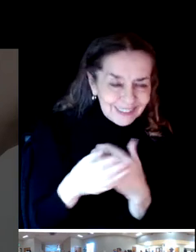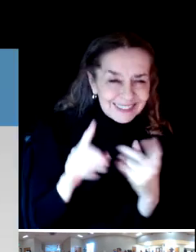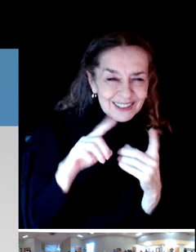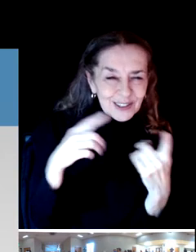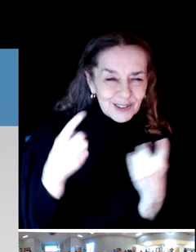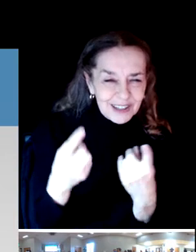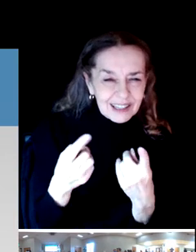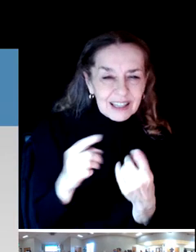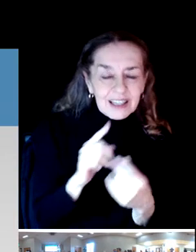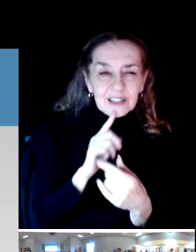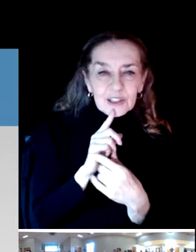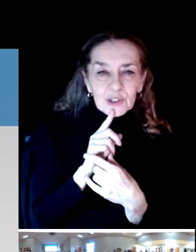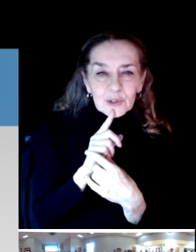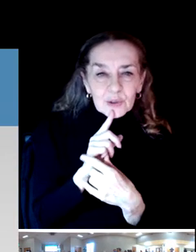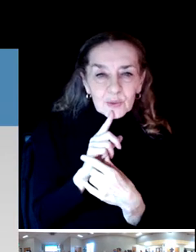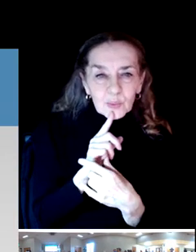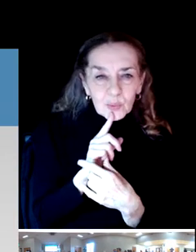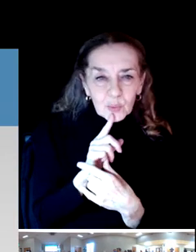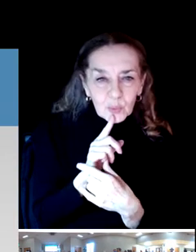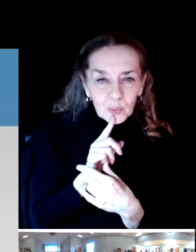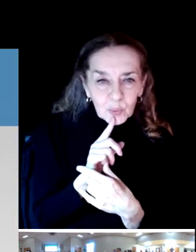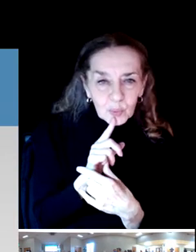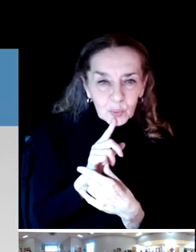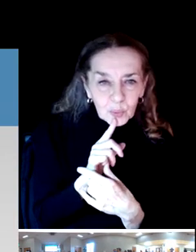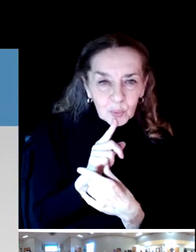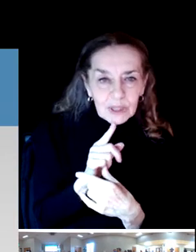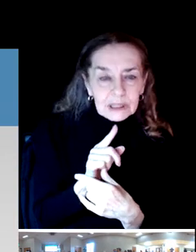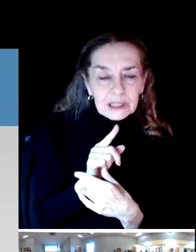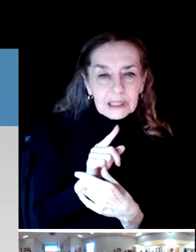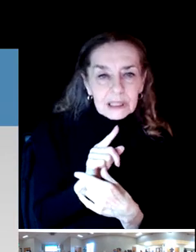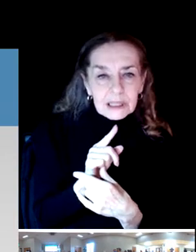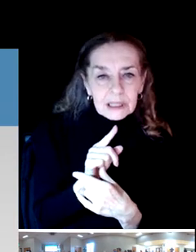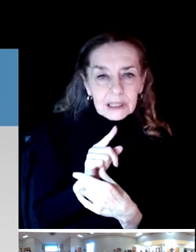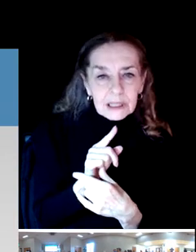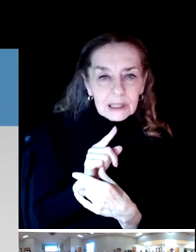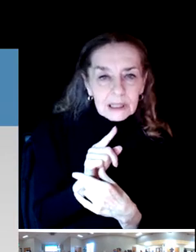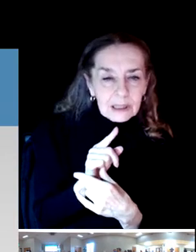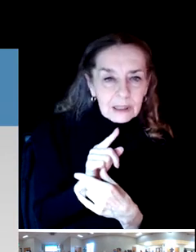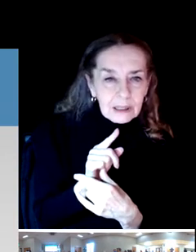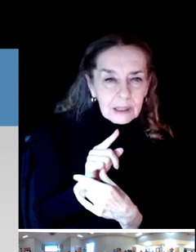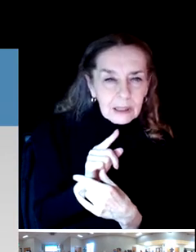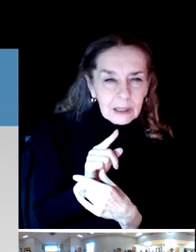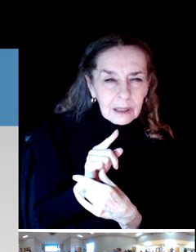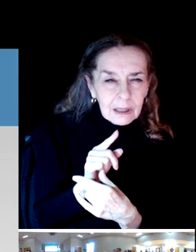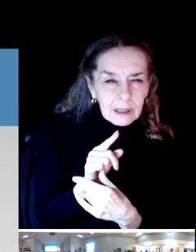They're a super part, as is the Springfield Utility Board.